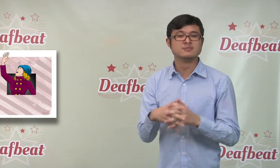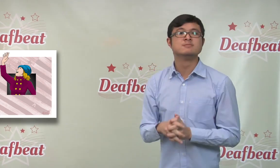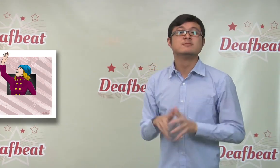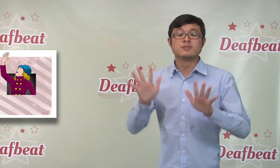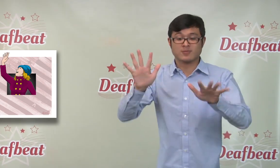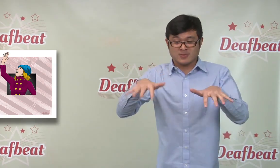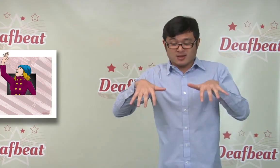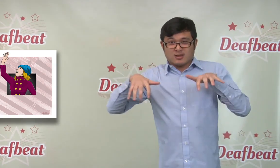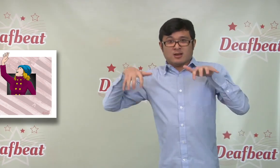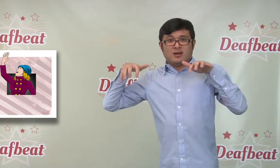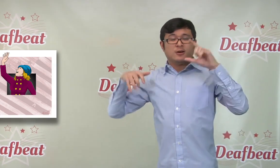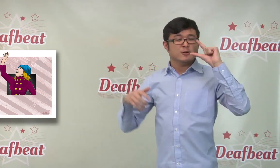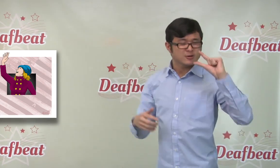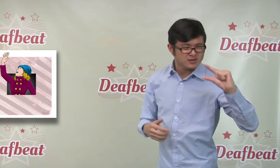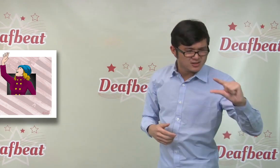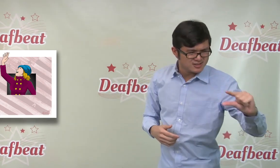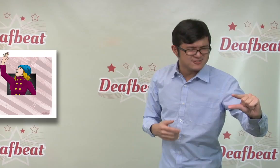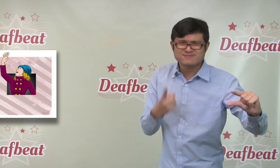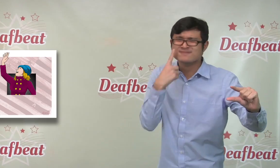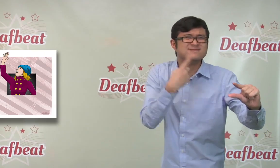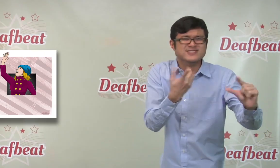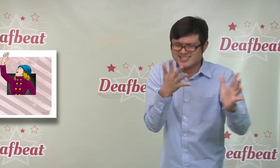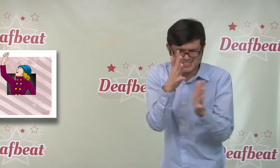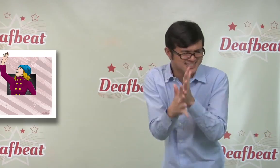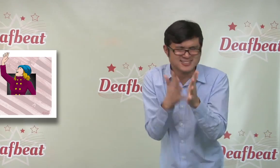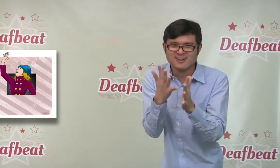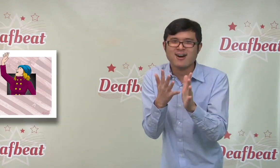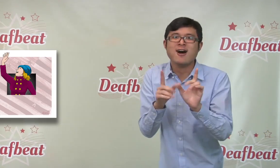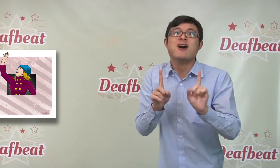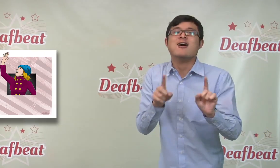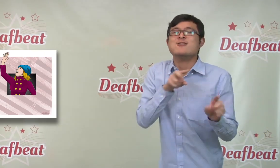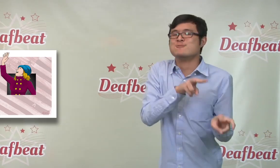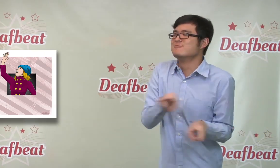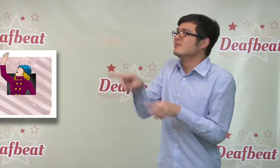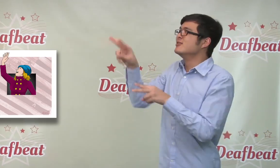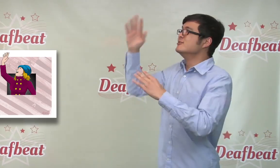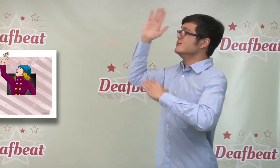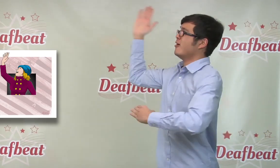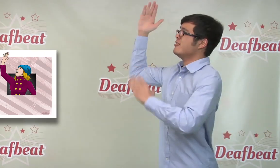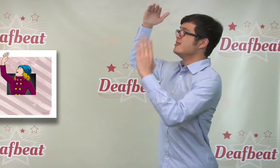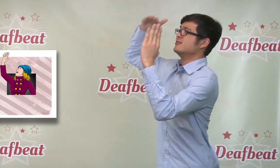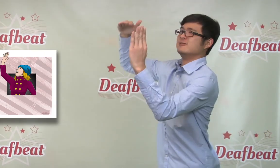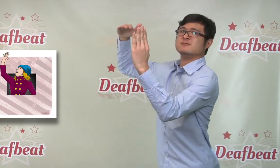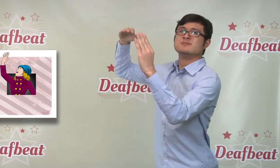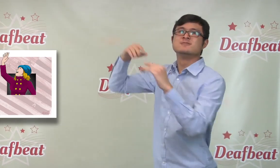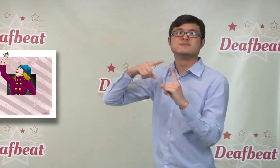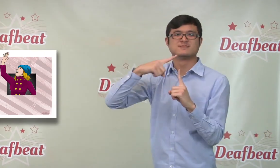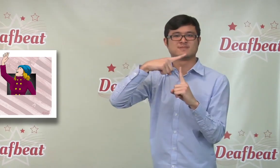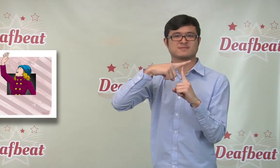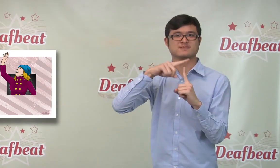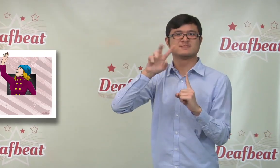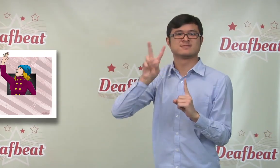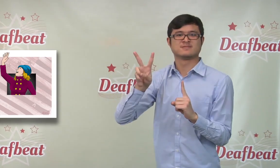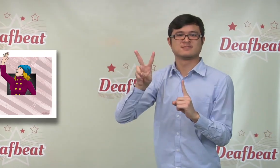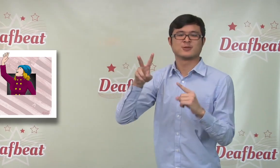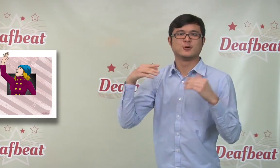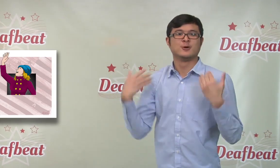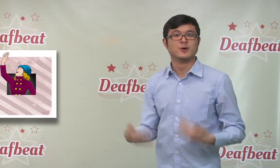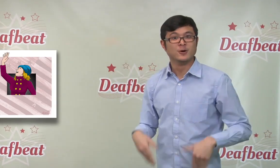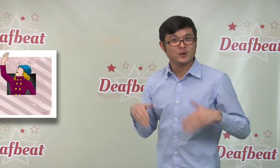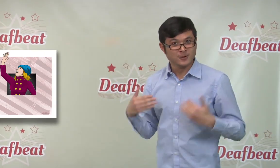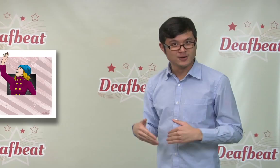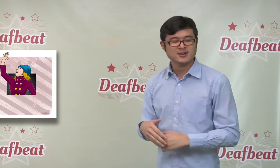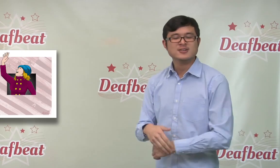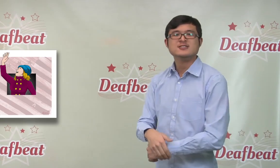and watching online could view the full-length ASL